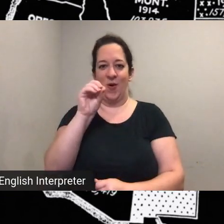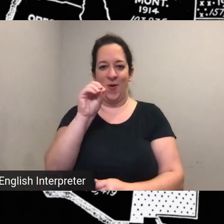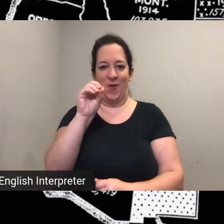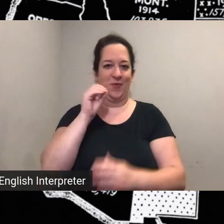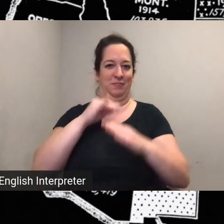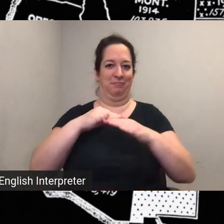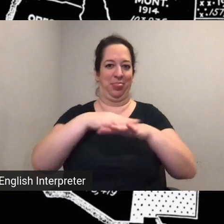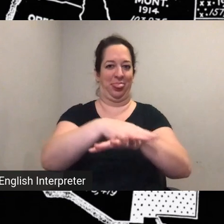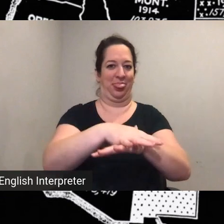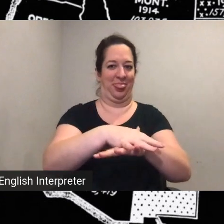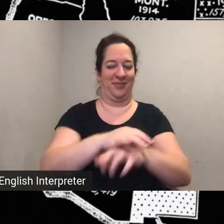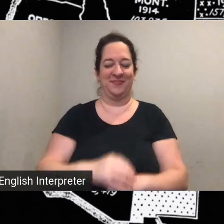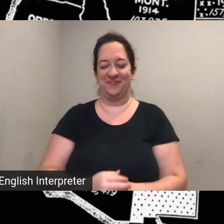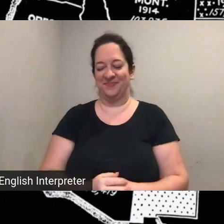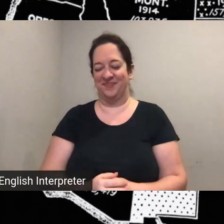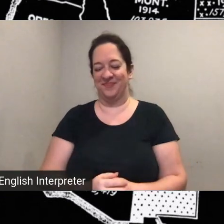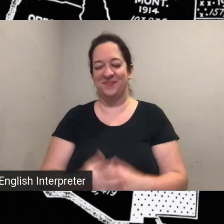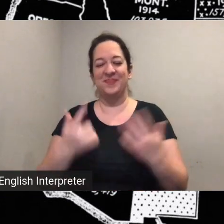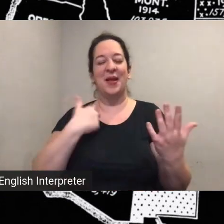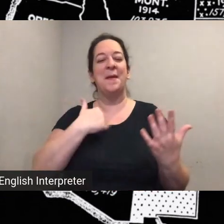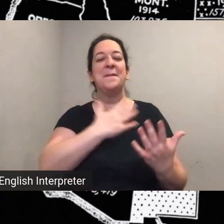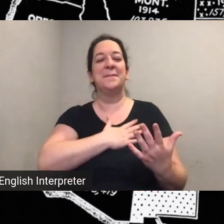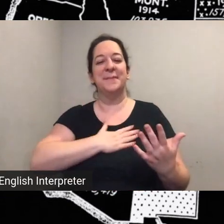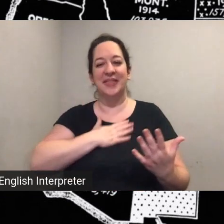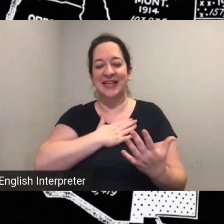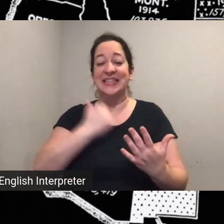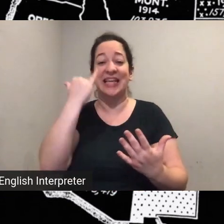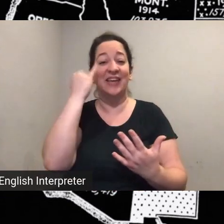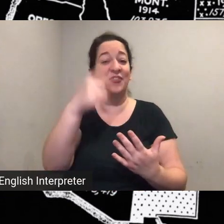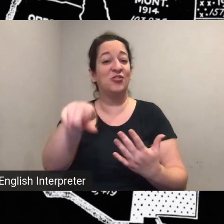Please do be in touch if you have any accessibility needs